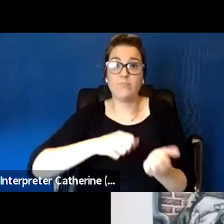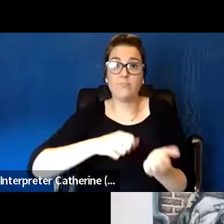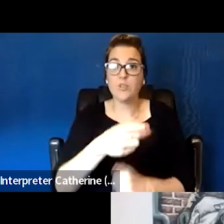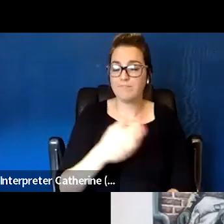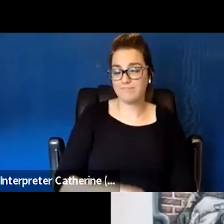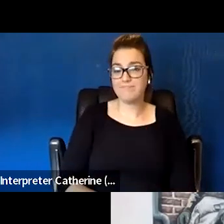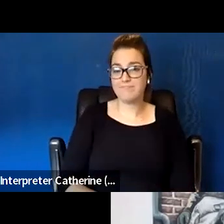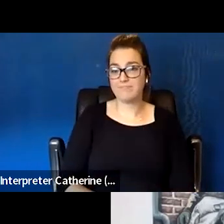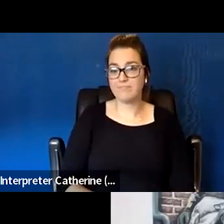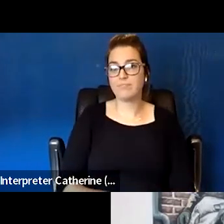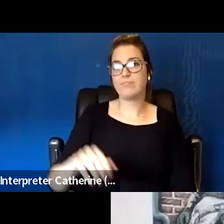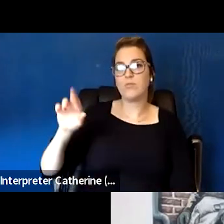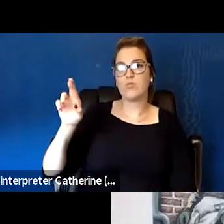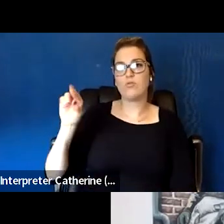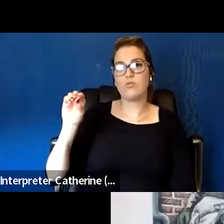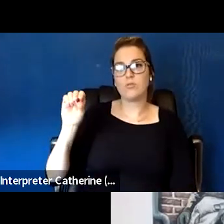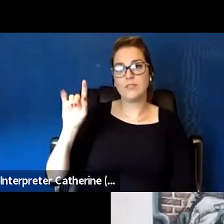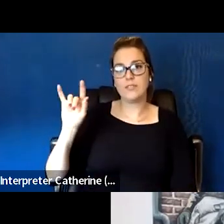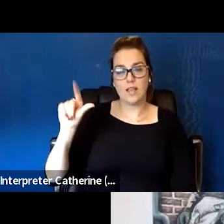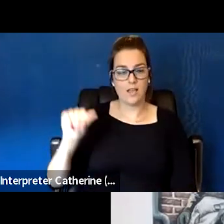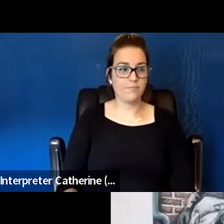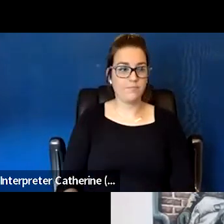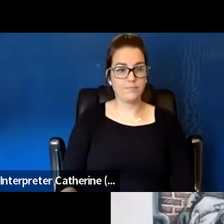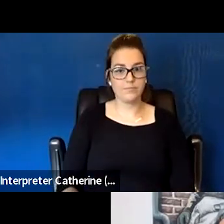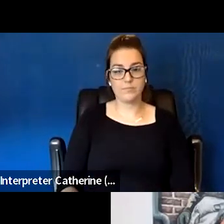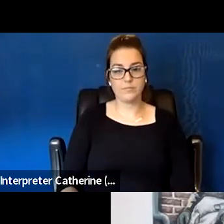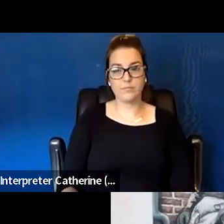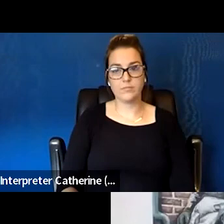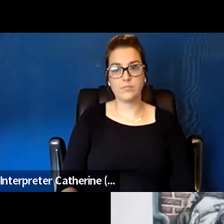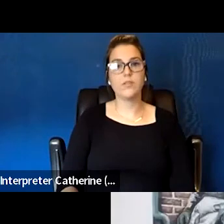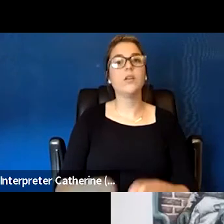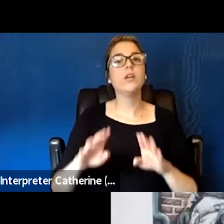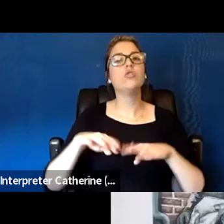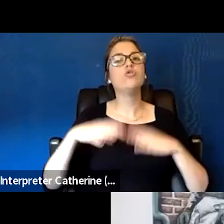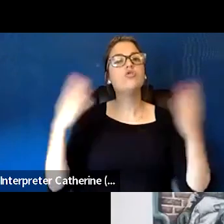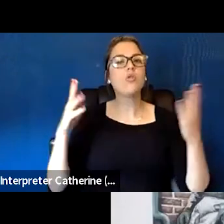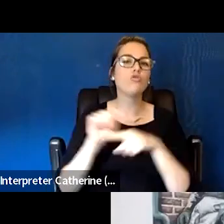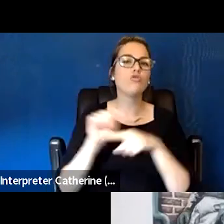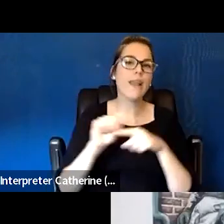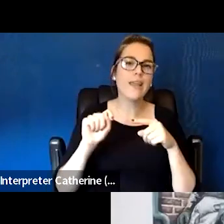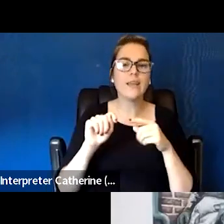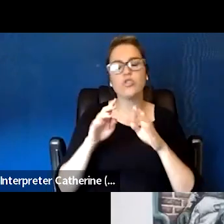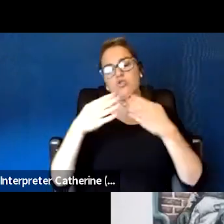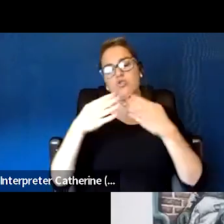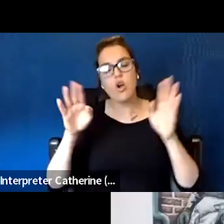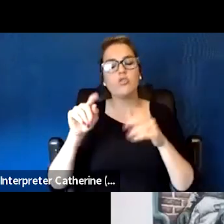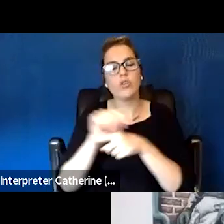I also wanna add to general trainings of housing, like harm reduction, I saw in the Q&A,